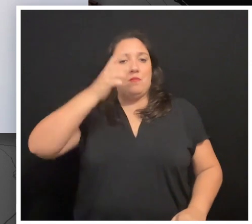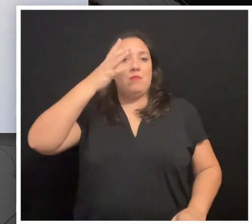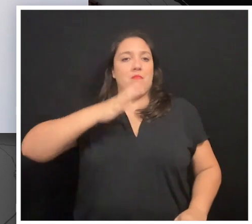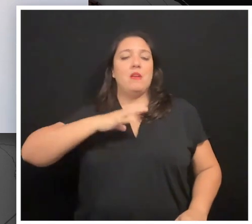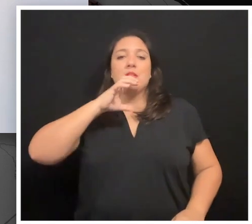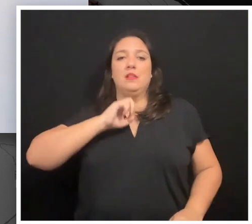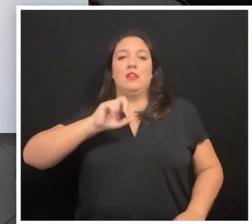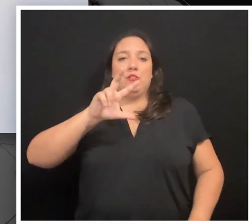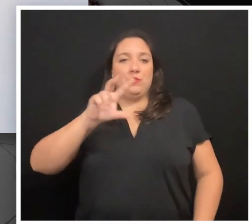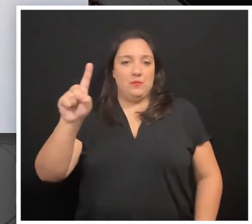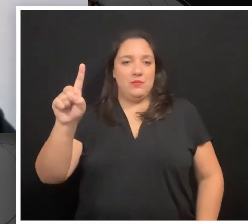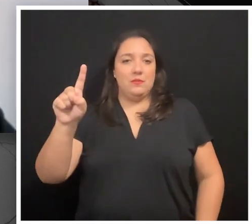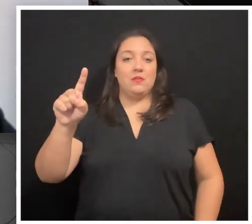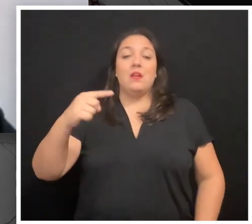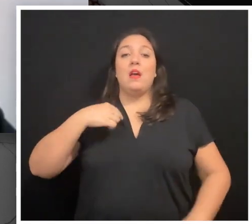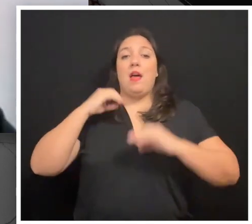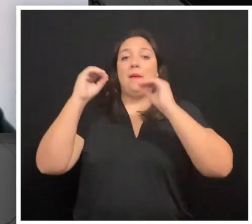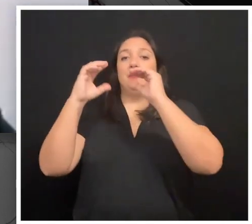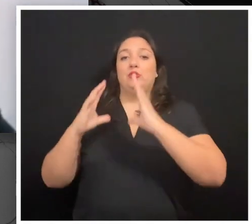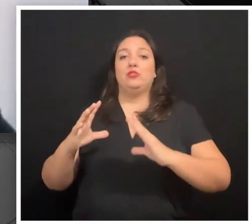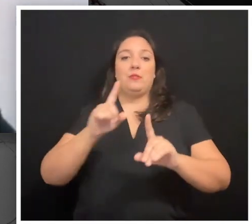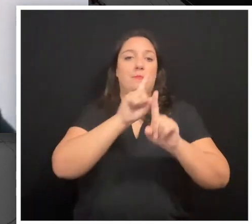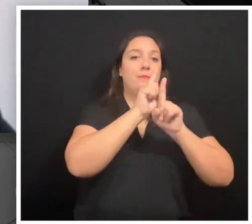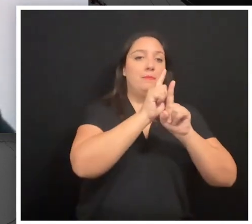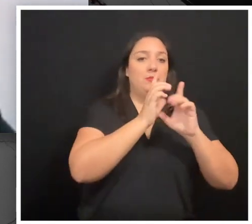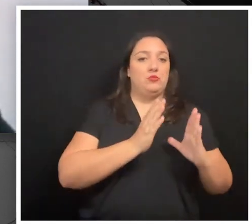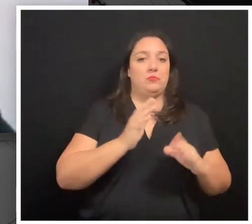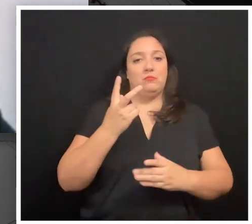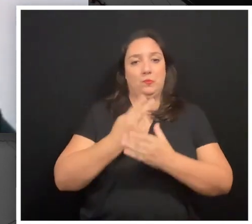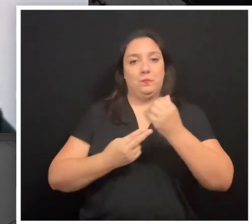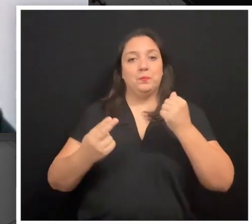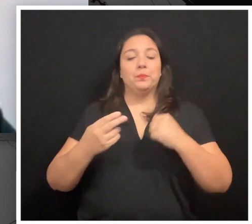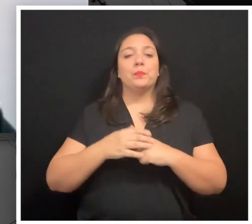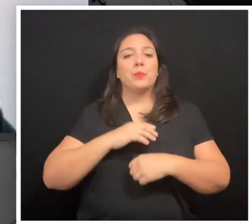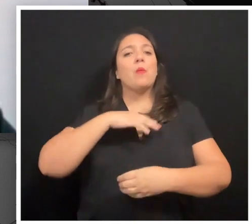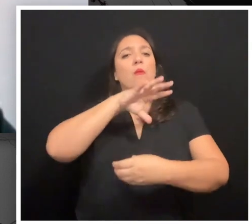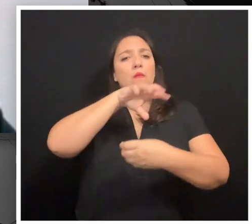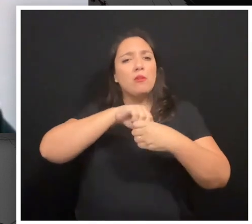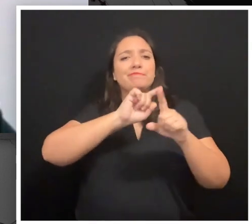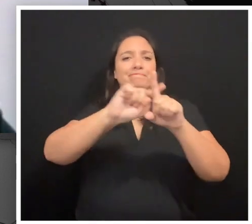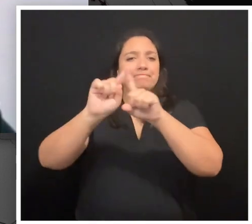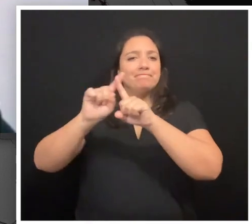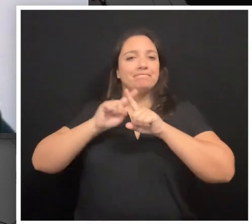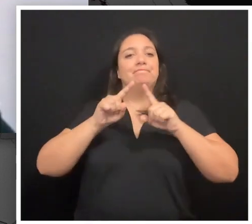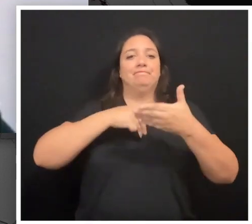I'm 31 years old. I am an educator and a mentor. I participate in different programs